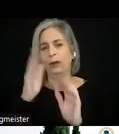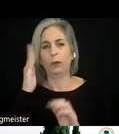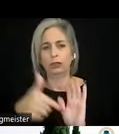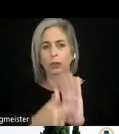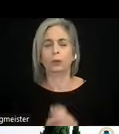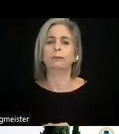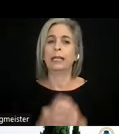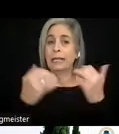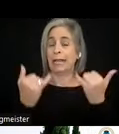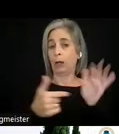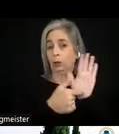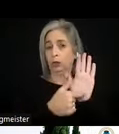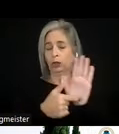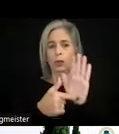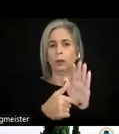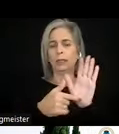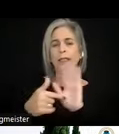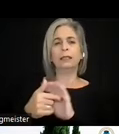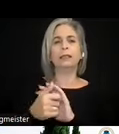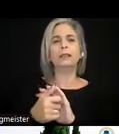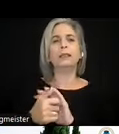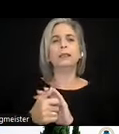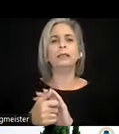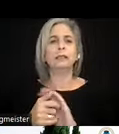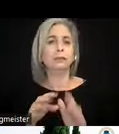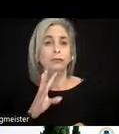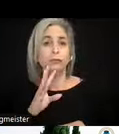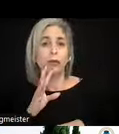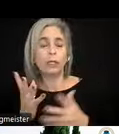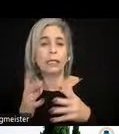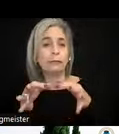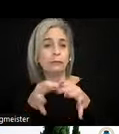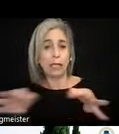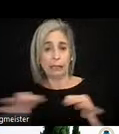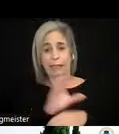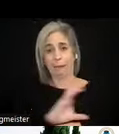Let me show you an example of spoken subtitles. This is not a web application